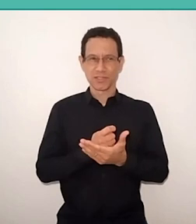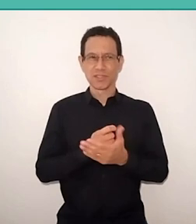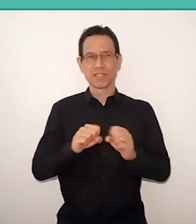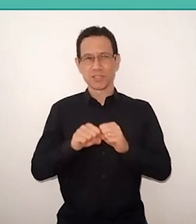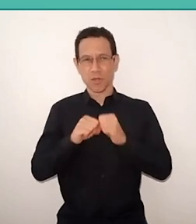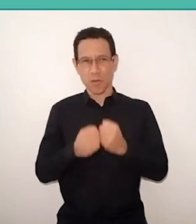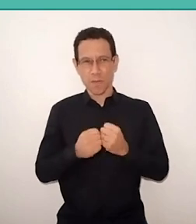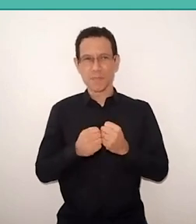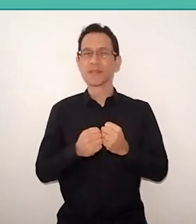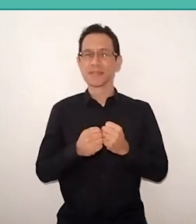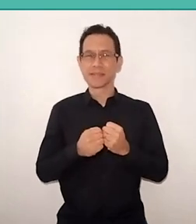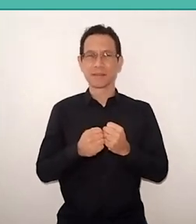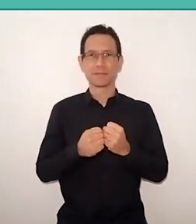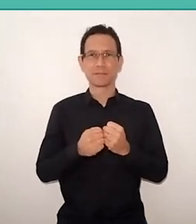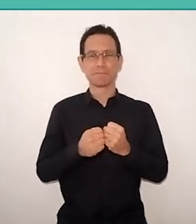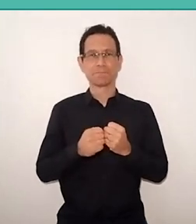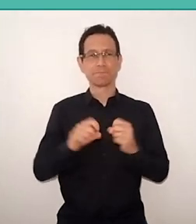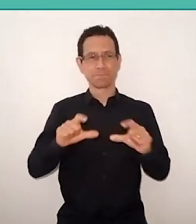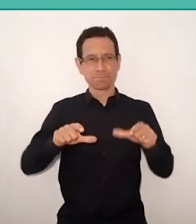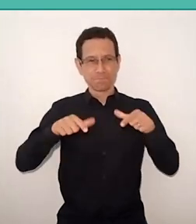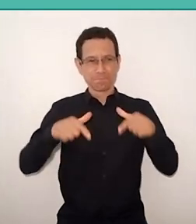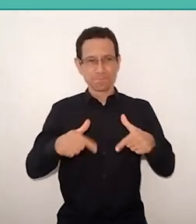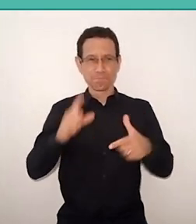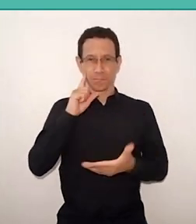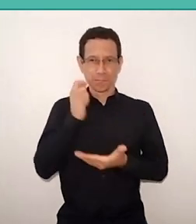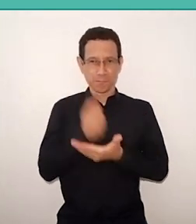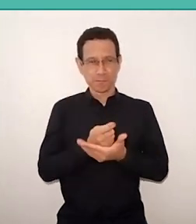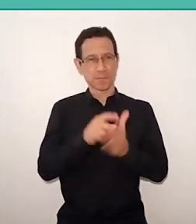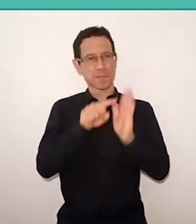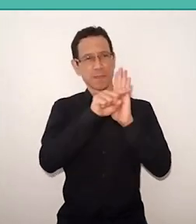And it's in the decision domain, of evaluation, of freedom,